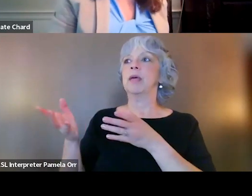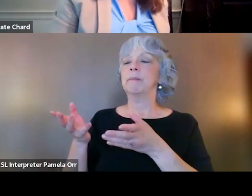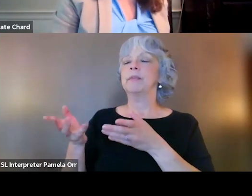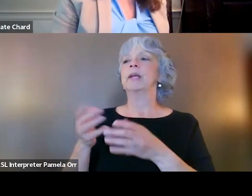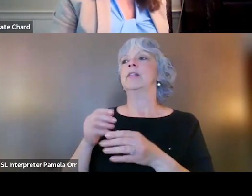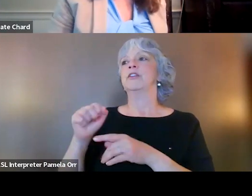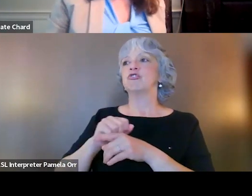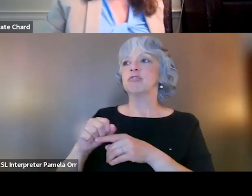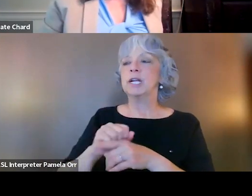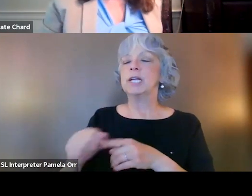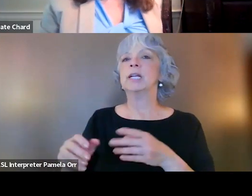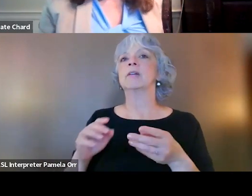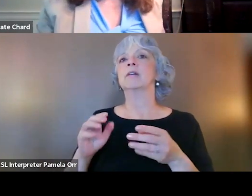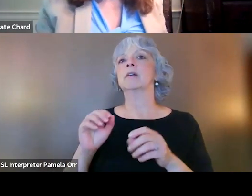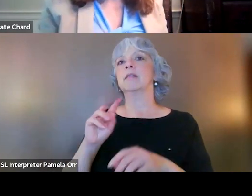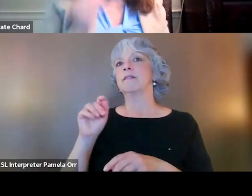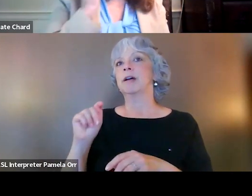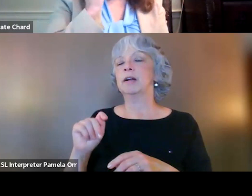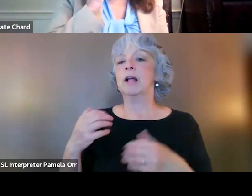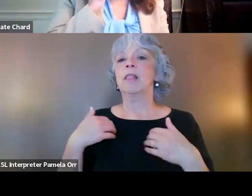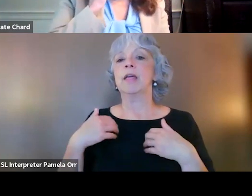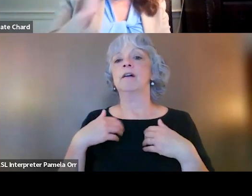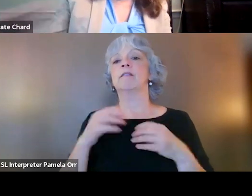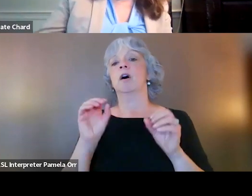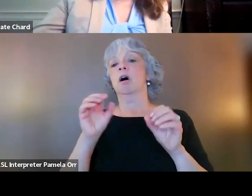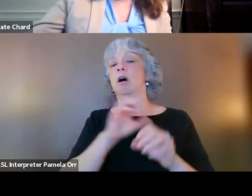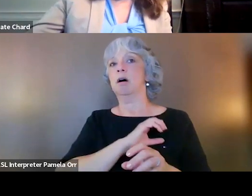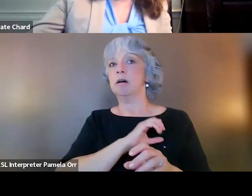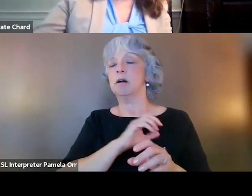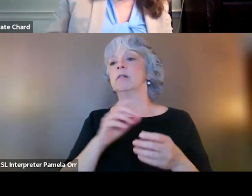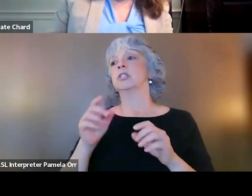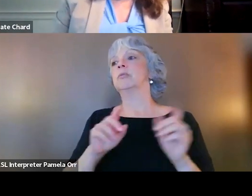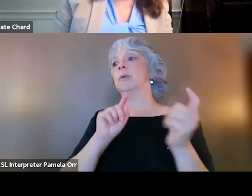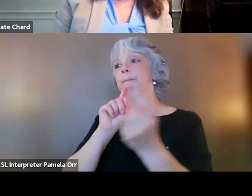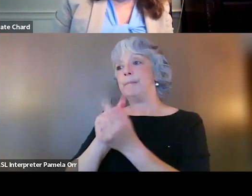They have a core of veteran officers on their team that go meet with that veteran to talk to them, they'll take them to the VA,